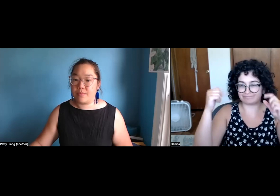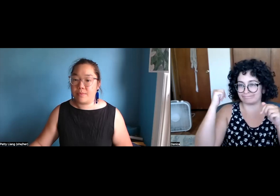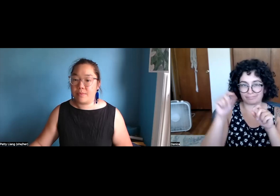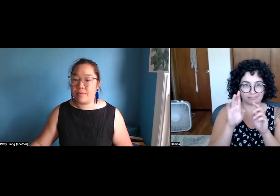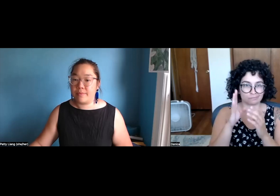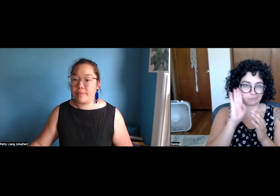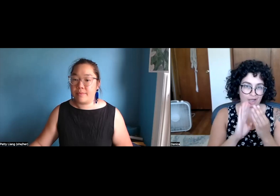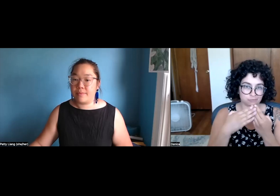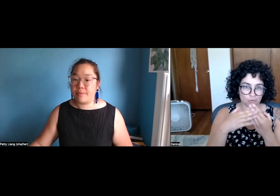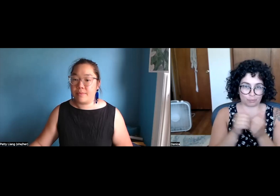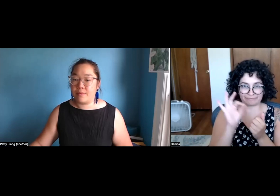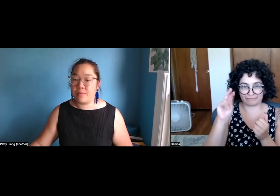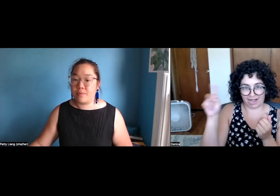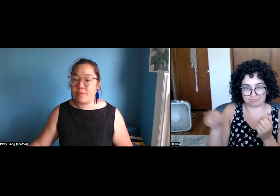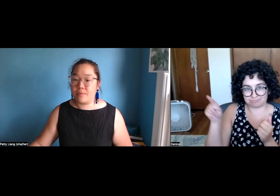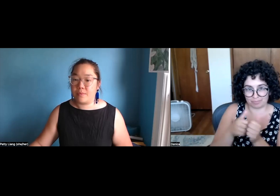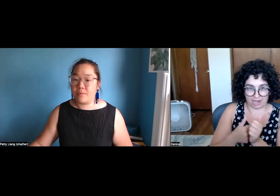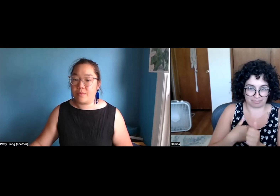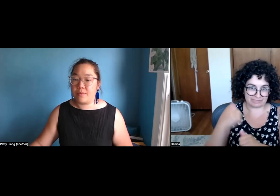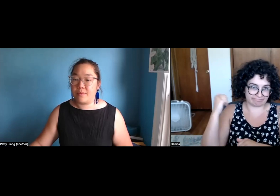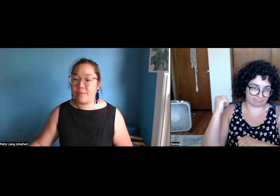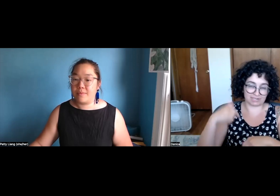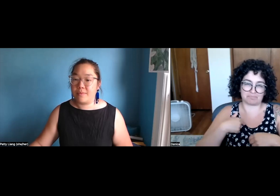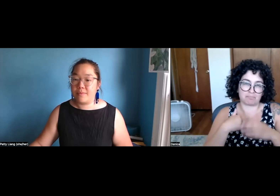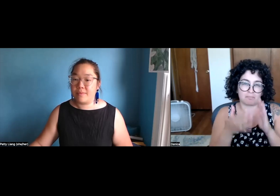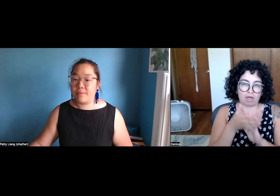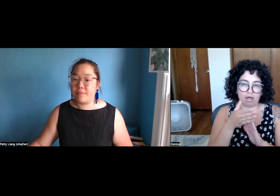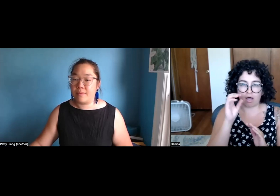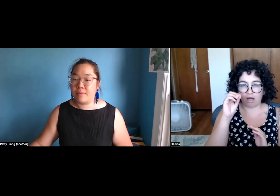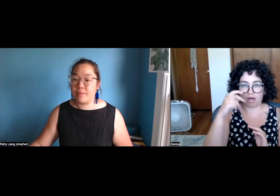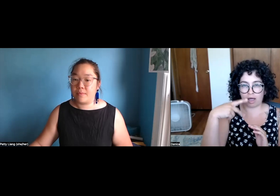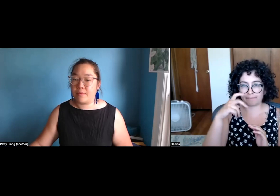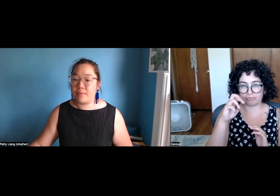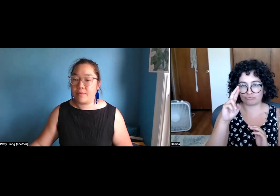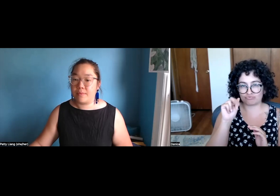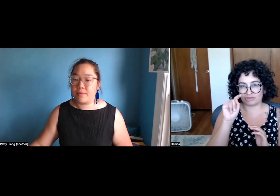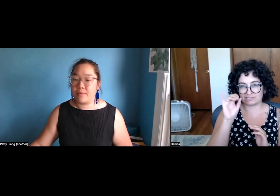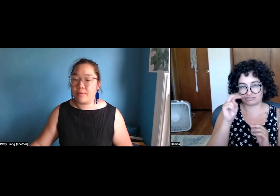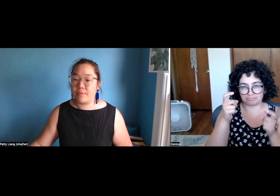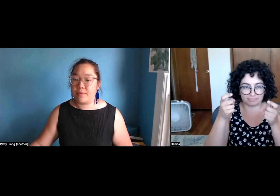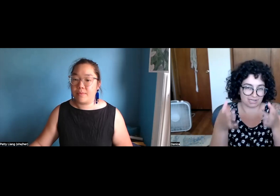I have black short curly hair, black rimmed glasses, and I have like brown